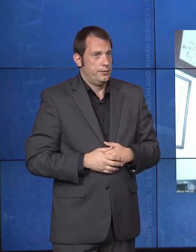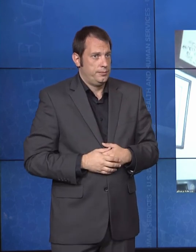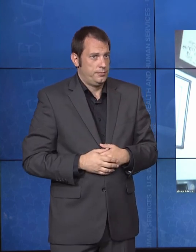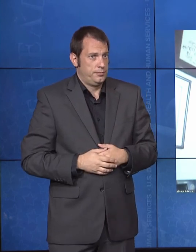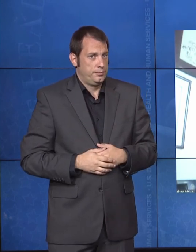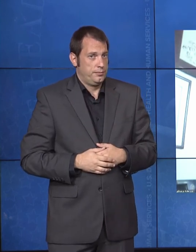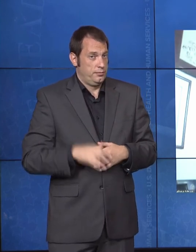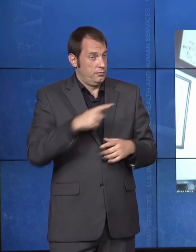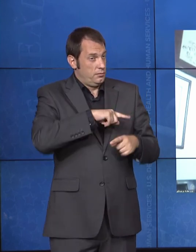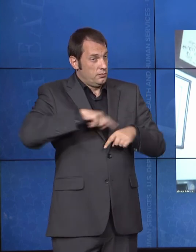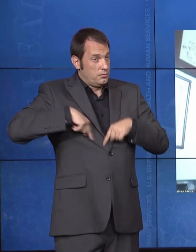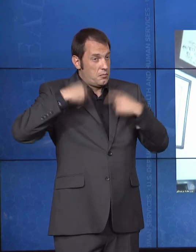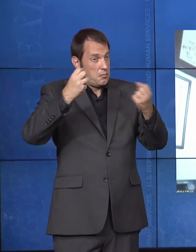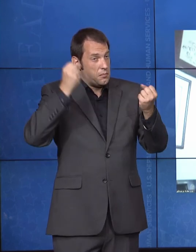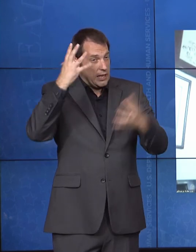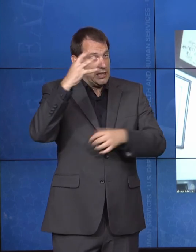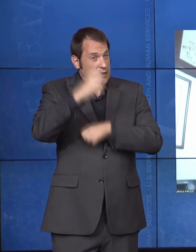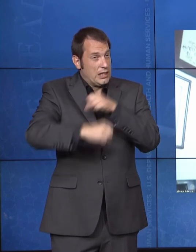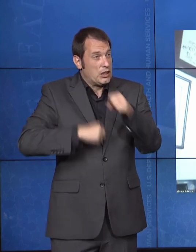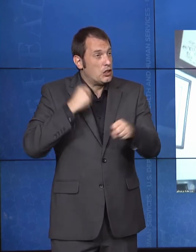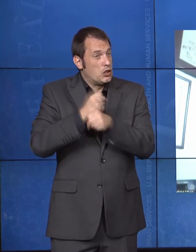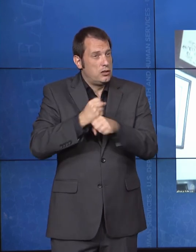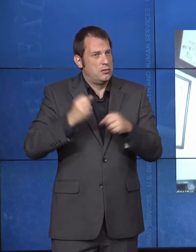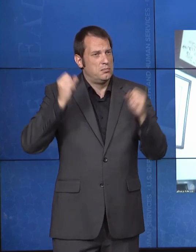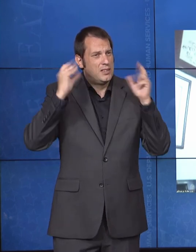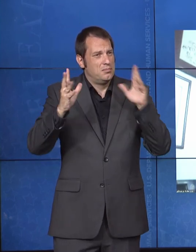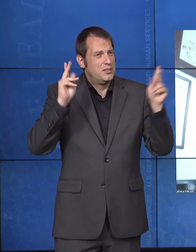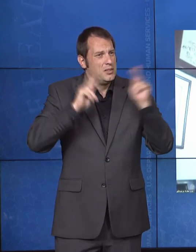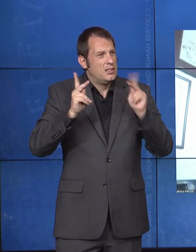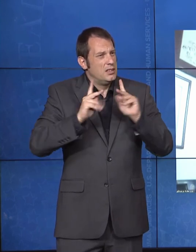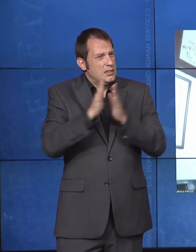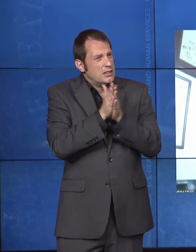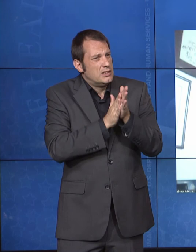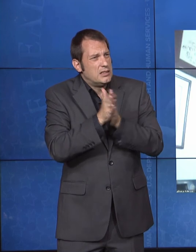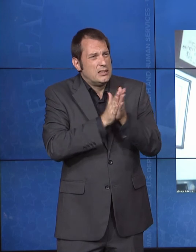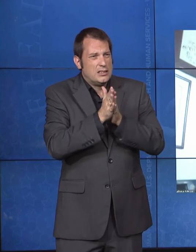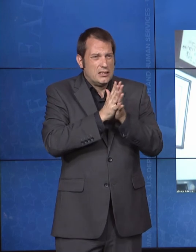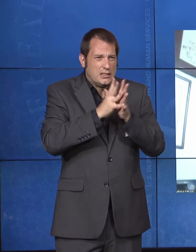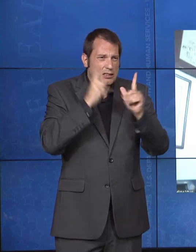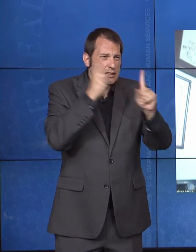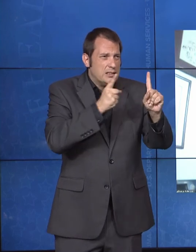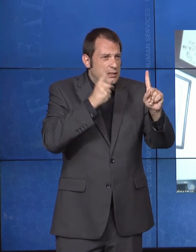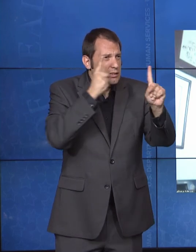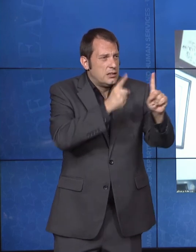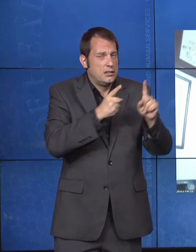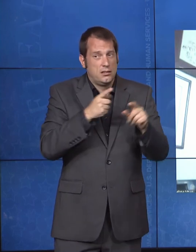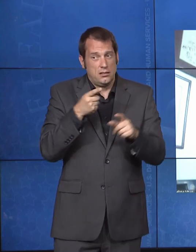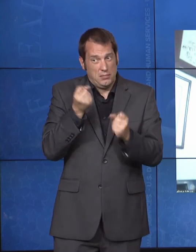with disabilities and other disability advocates. And it came to life with the support of many